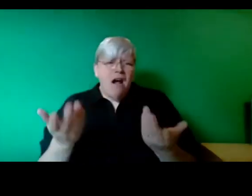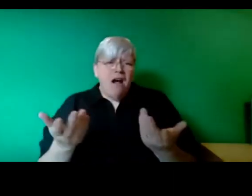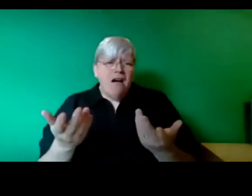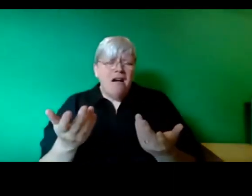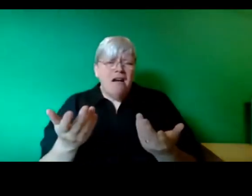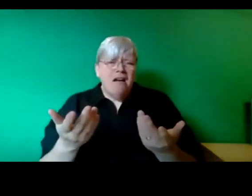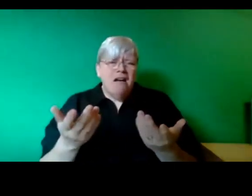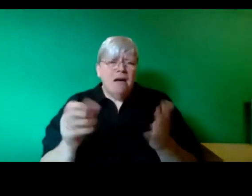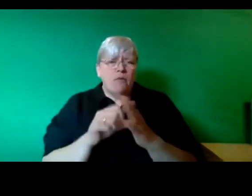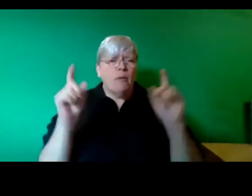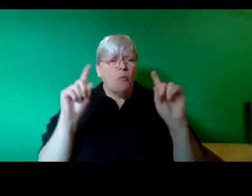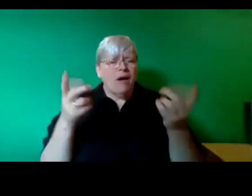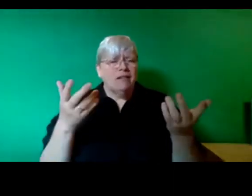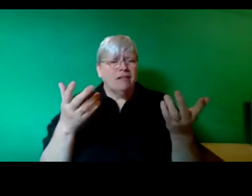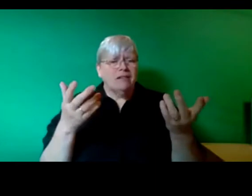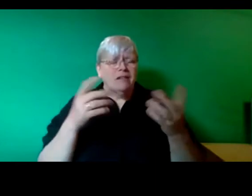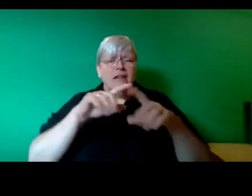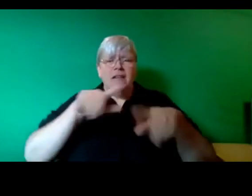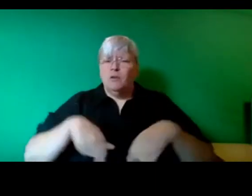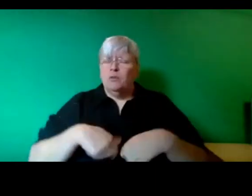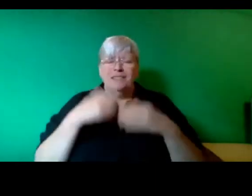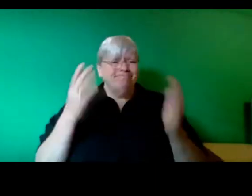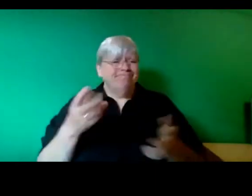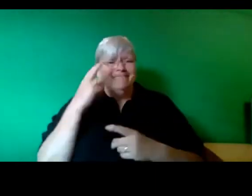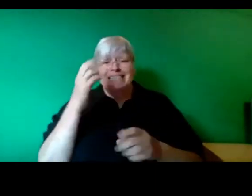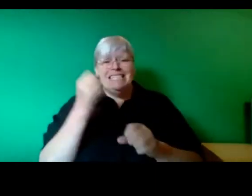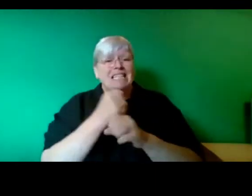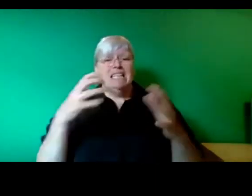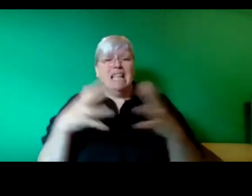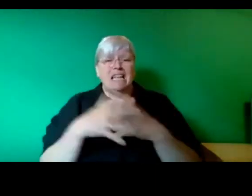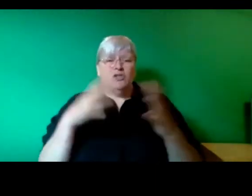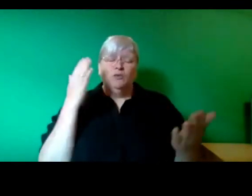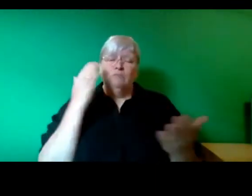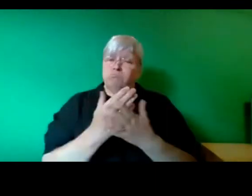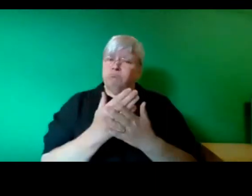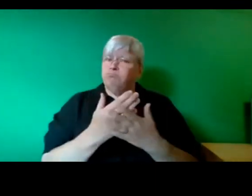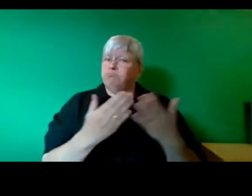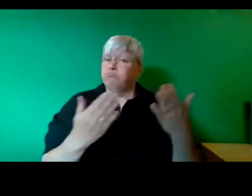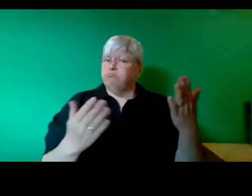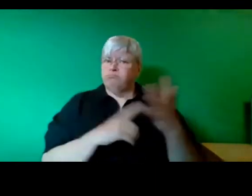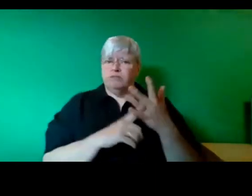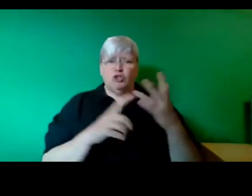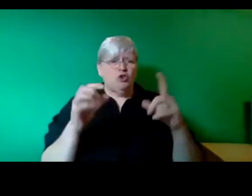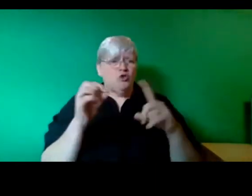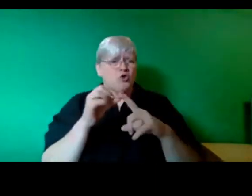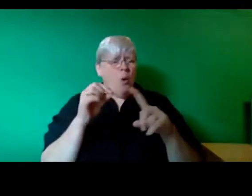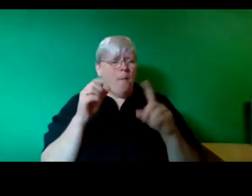we have to see Glasgow as an absolute tipping point or in terms of political tipping point,